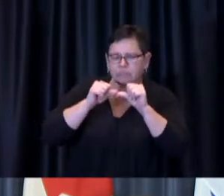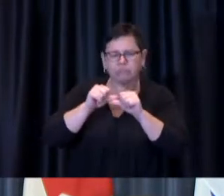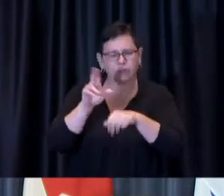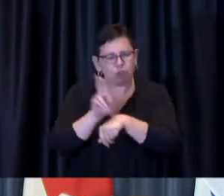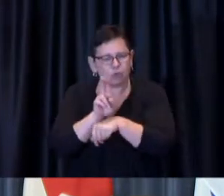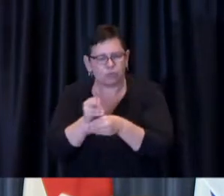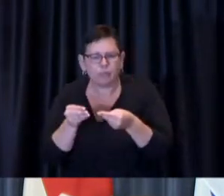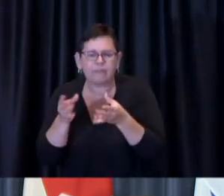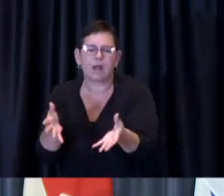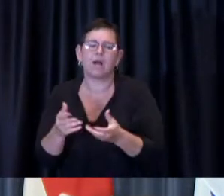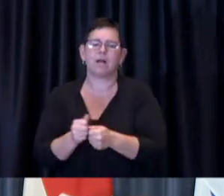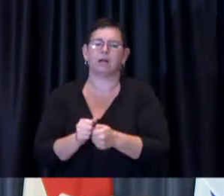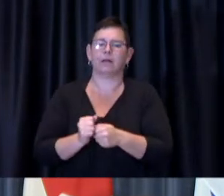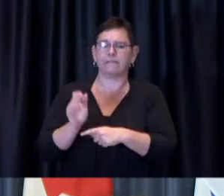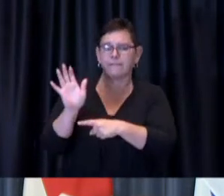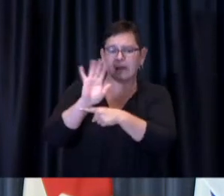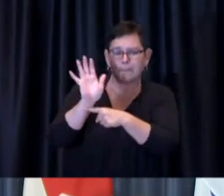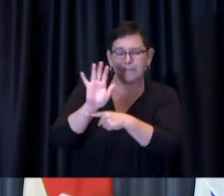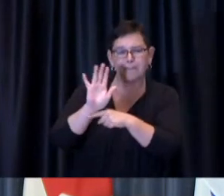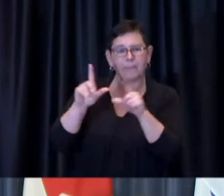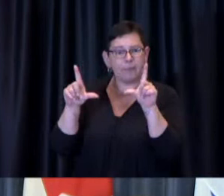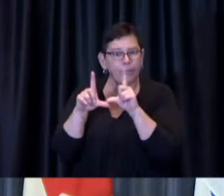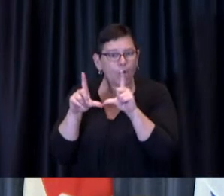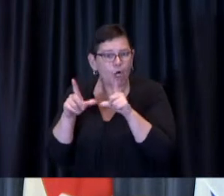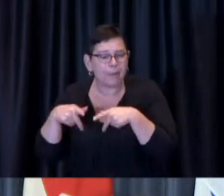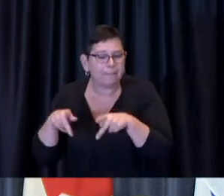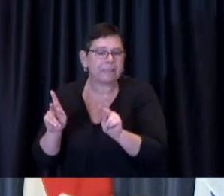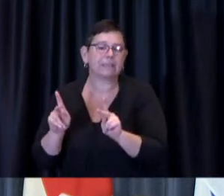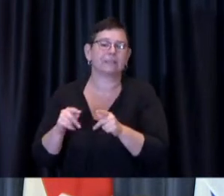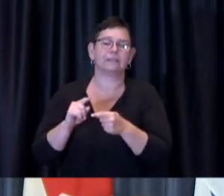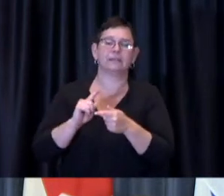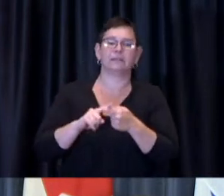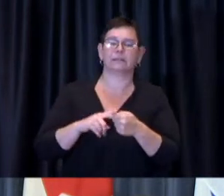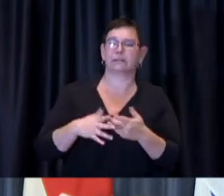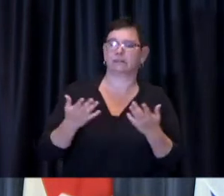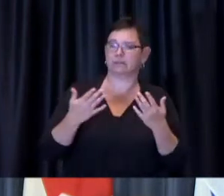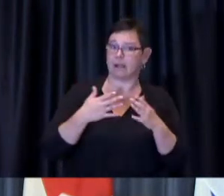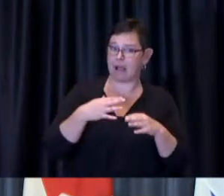a portal for development applications and a fully digital water services system.